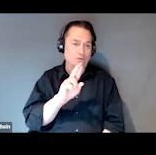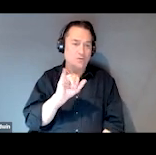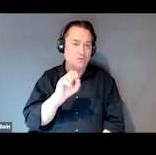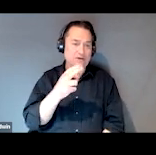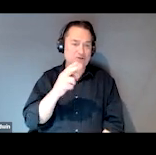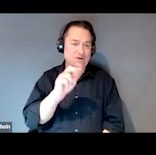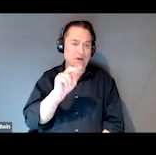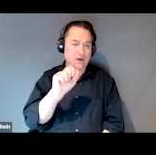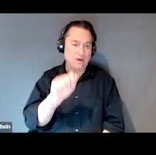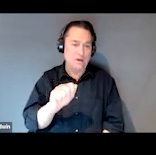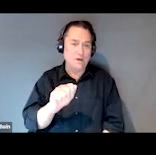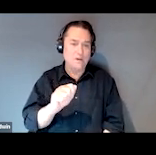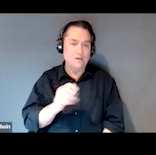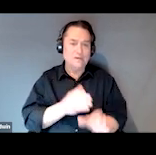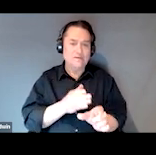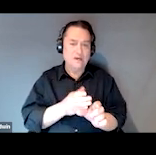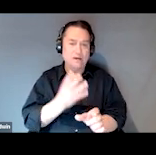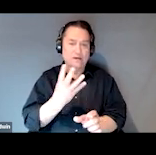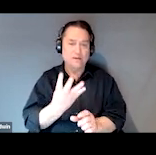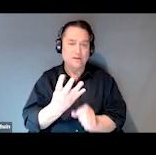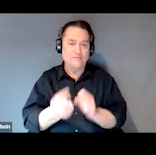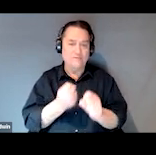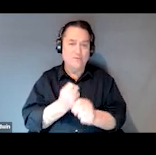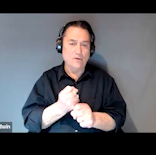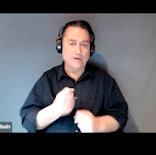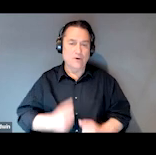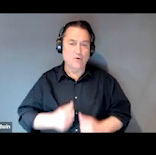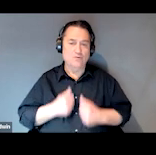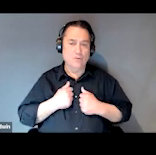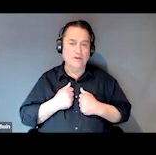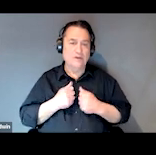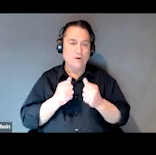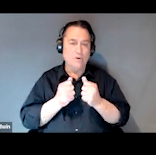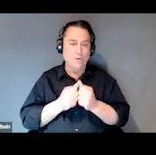who's psychiatry here for a resident with the Dr. Richard Christensen community psychiatry fellow